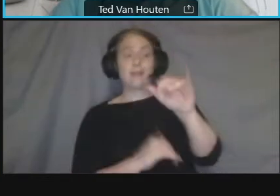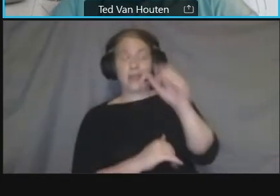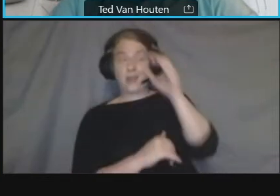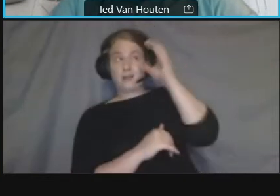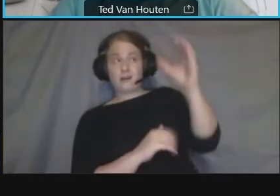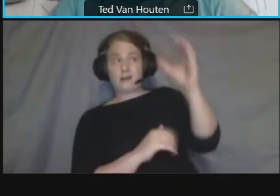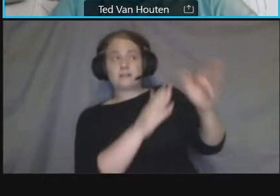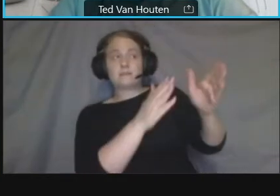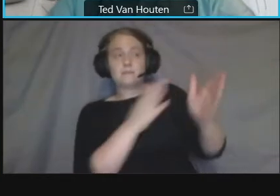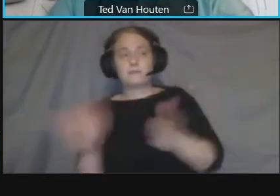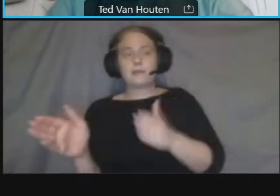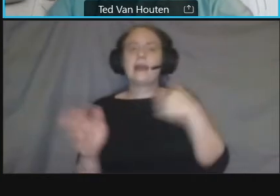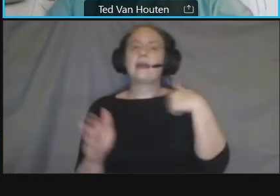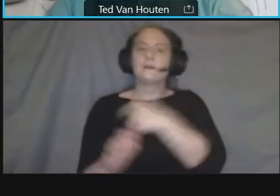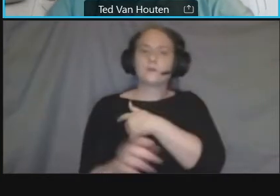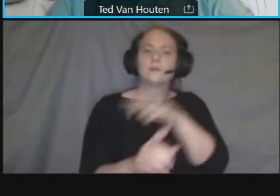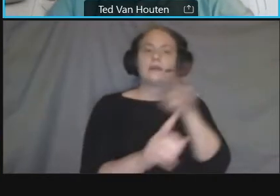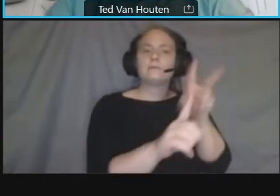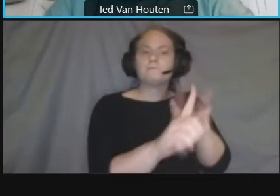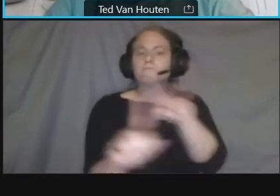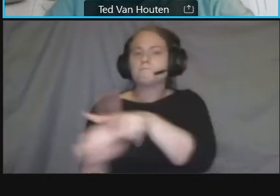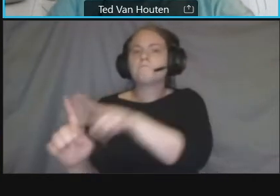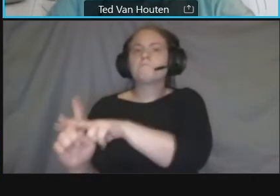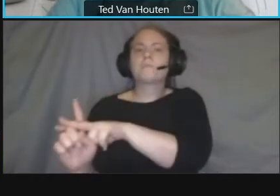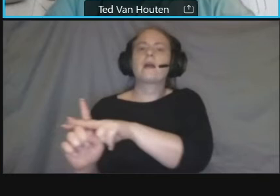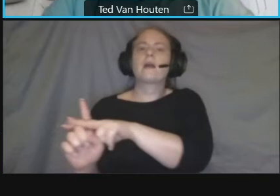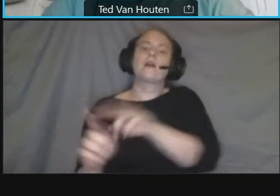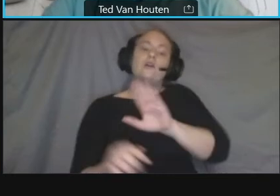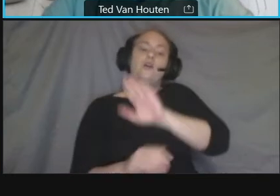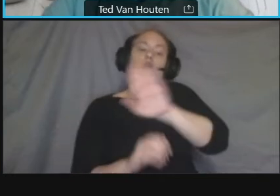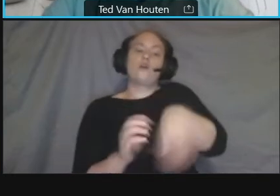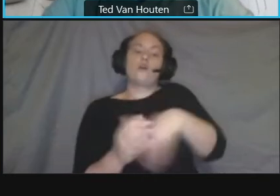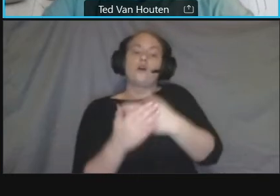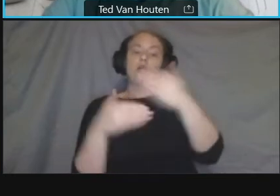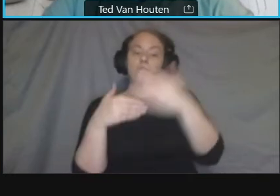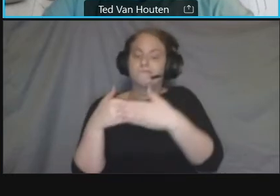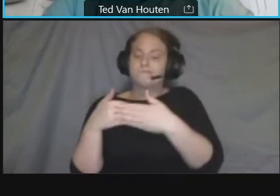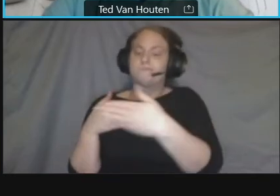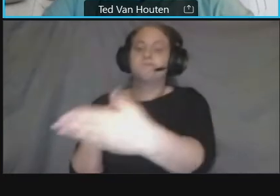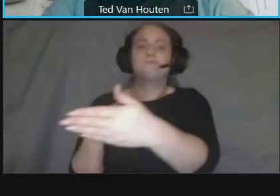we do the construction so our objective is to propose improvements to the streetscape